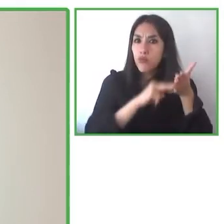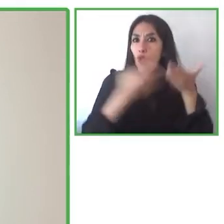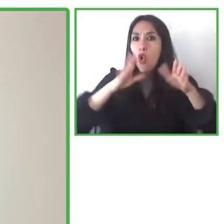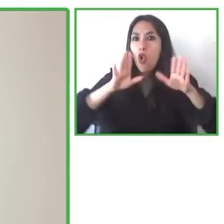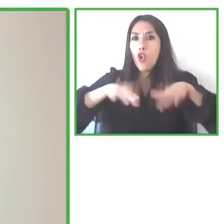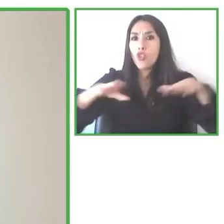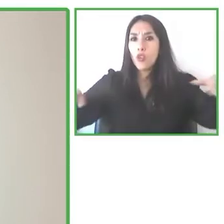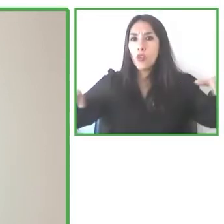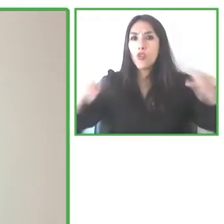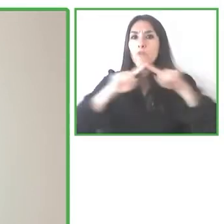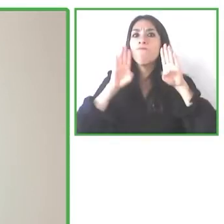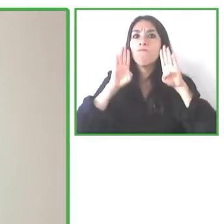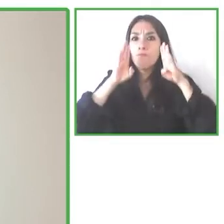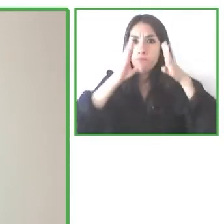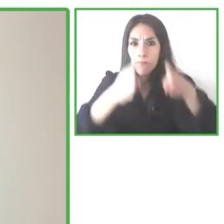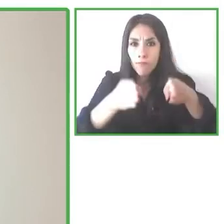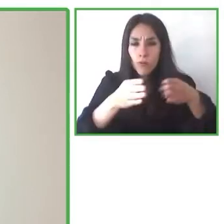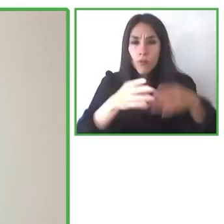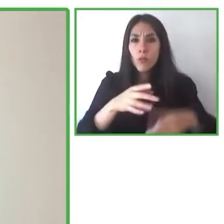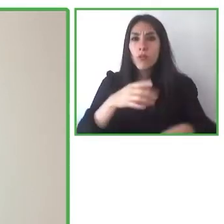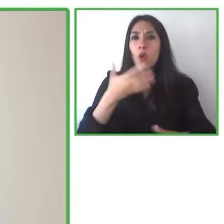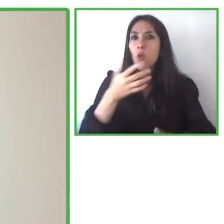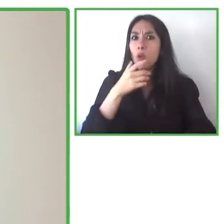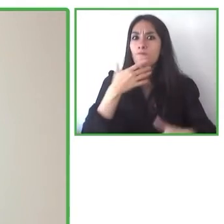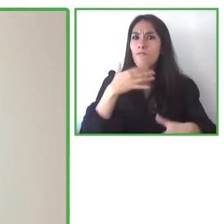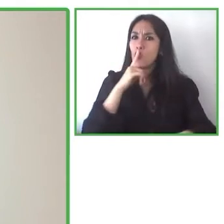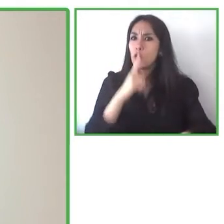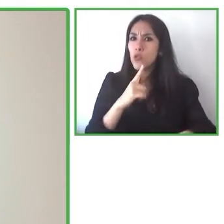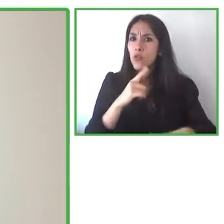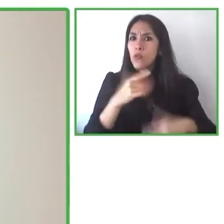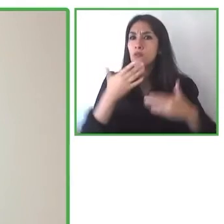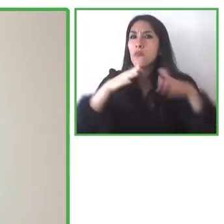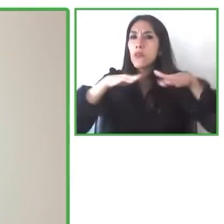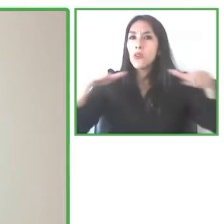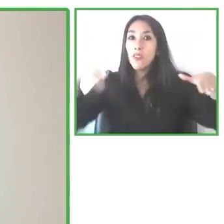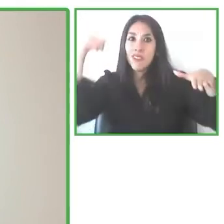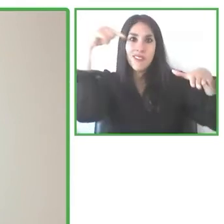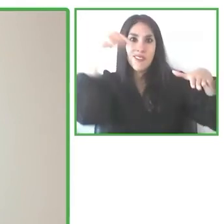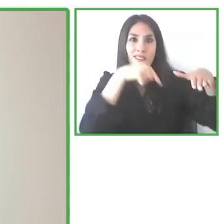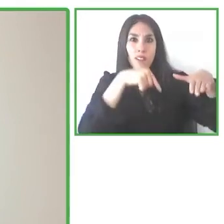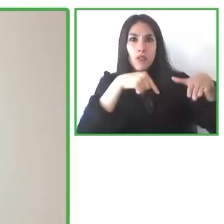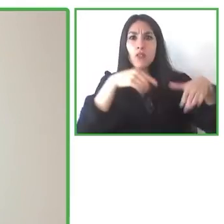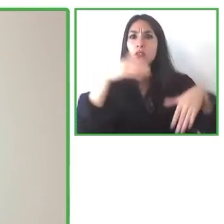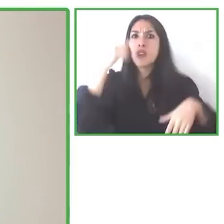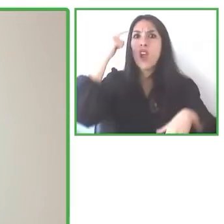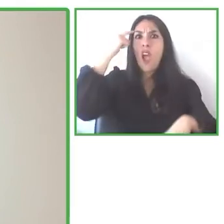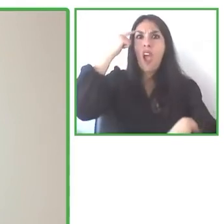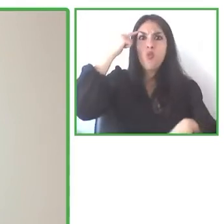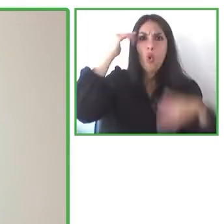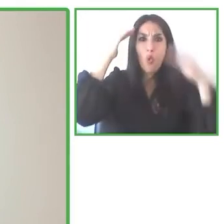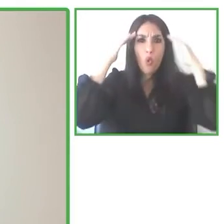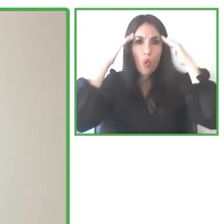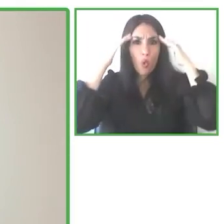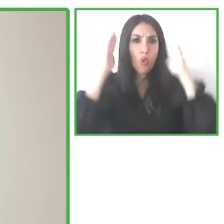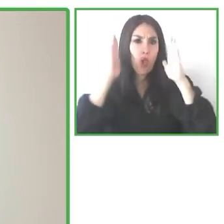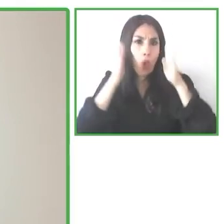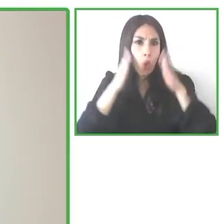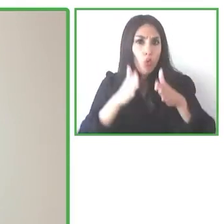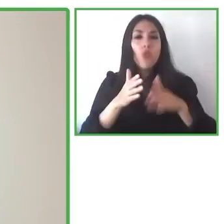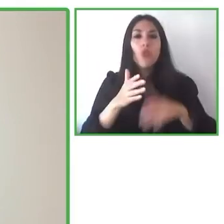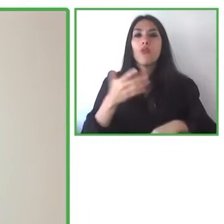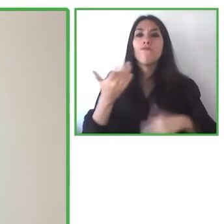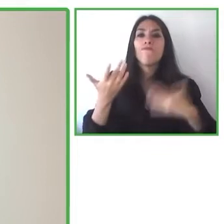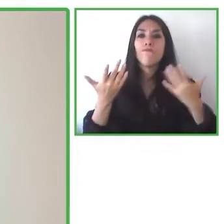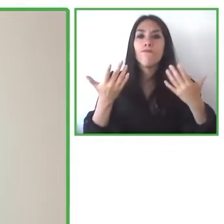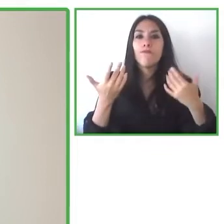focus on children with Down Syndrome. So, Pablo please go ahead with your